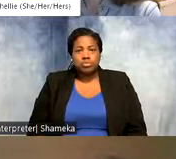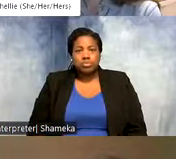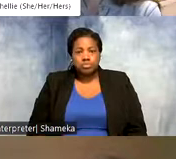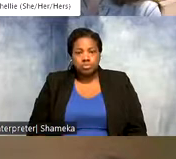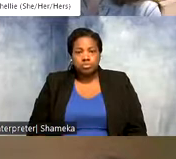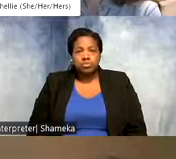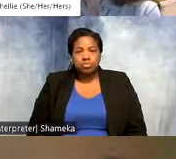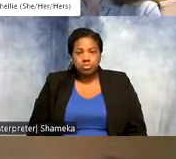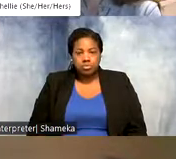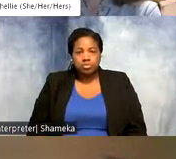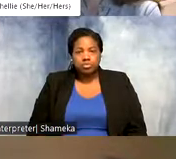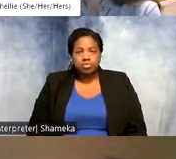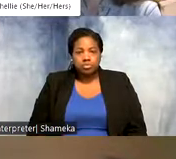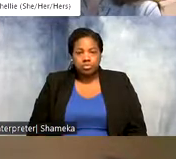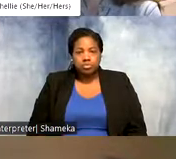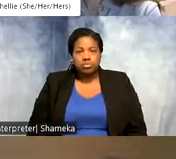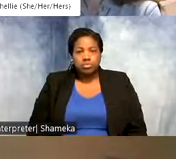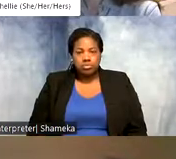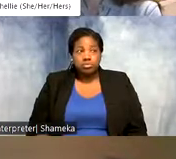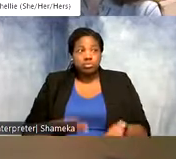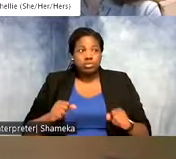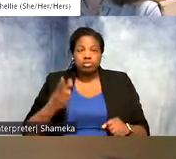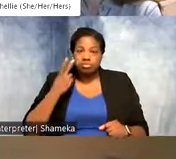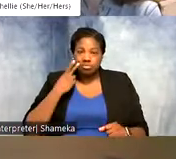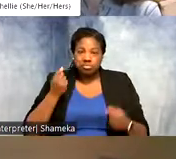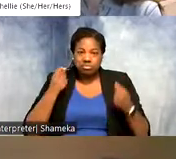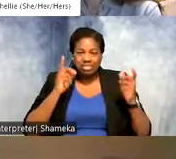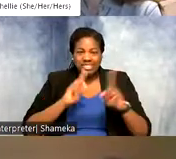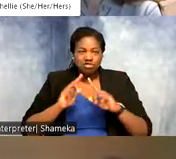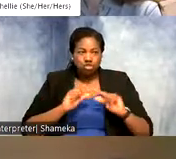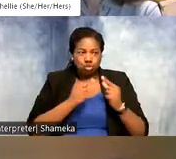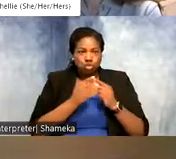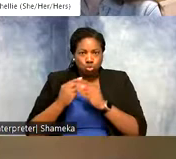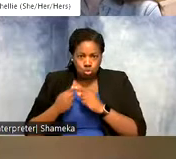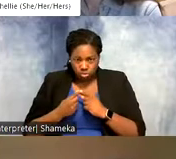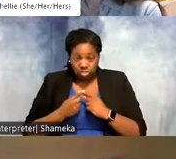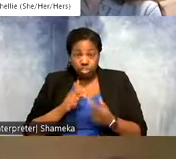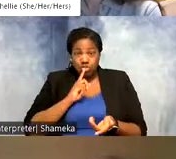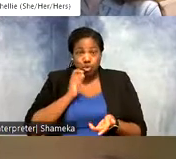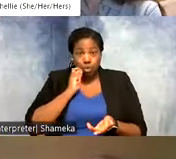And then we can see a bunch of clusters of points and it's kind of neat we see the different colors